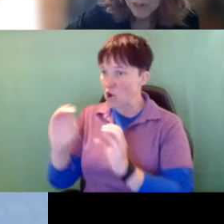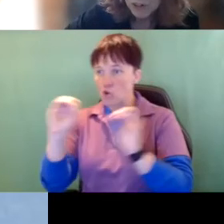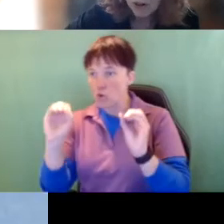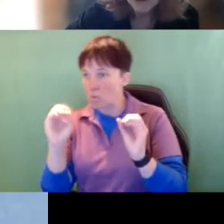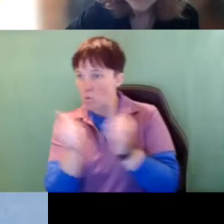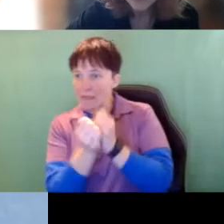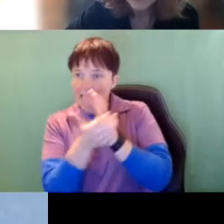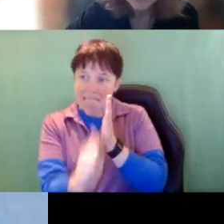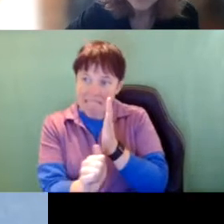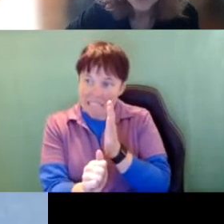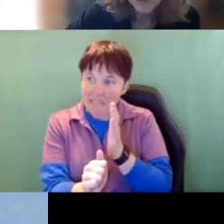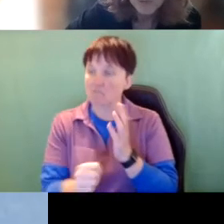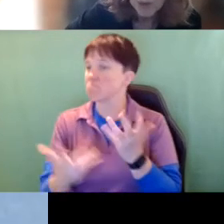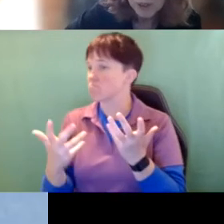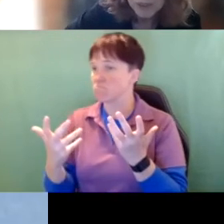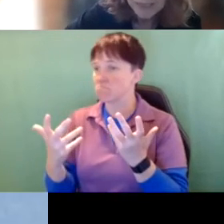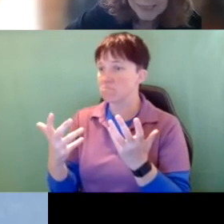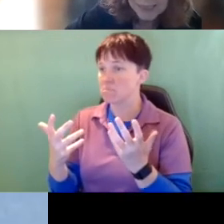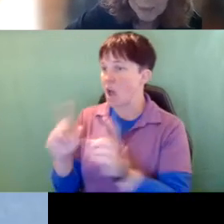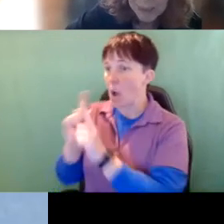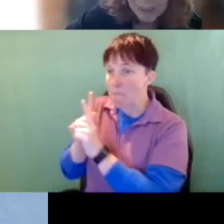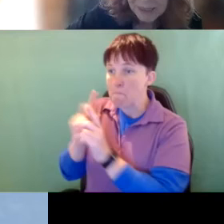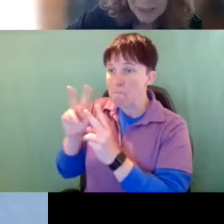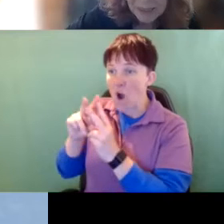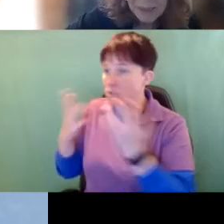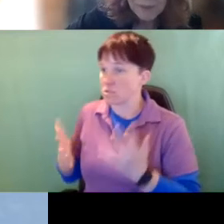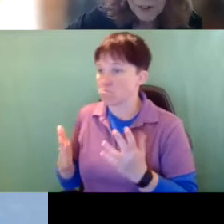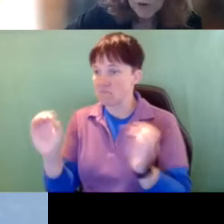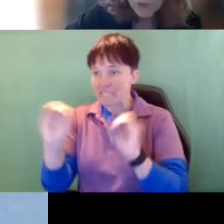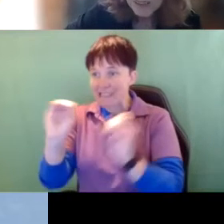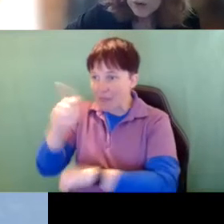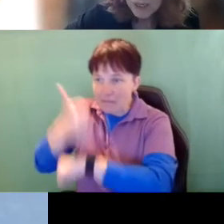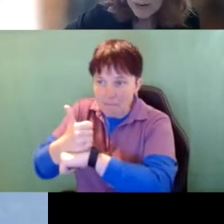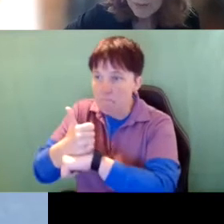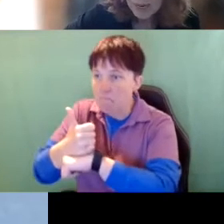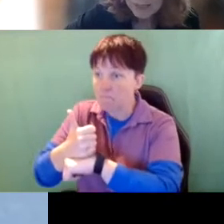they're called, you know, the partner isn’t in place. Therefore we don’t have access,